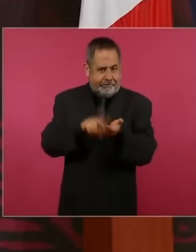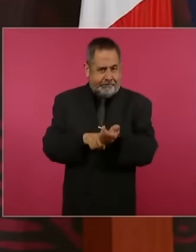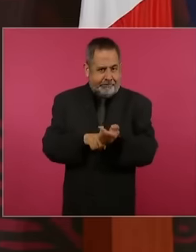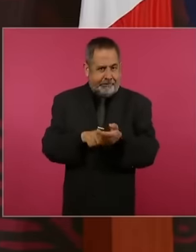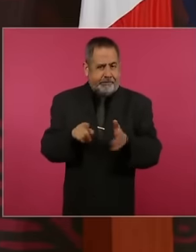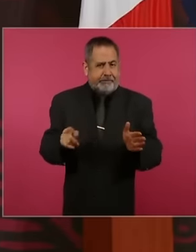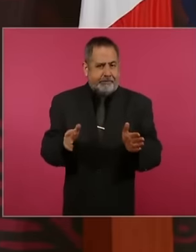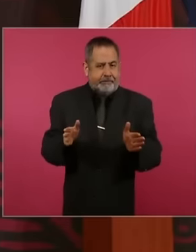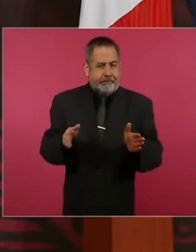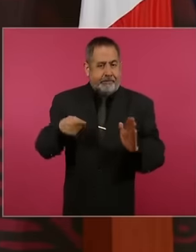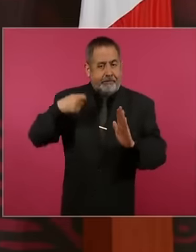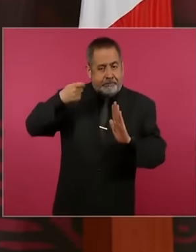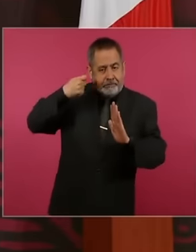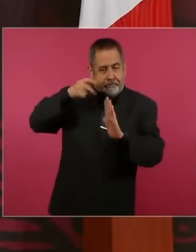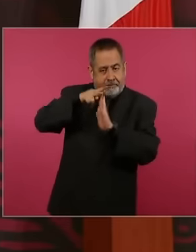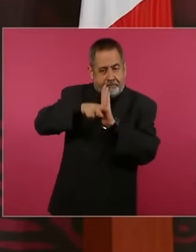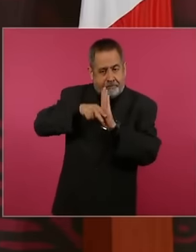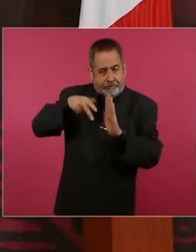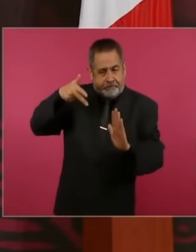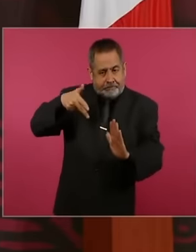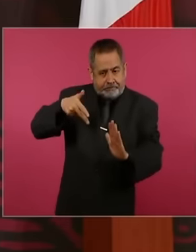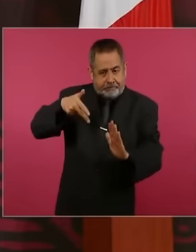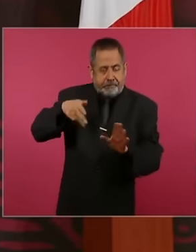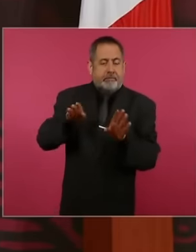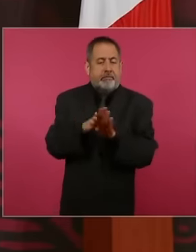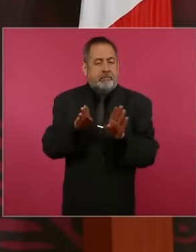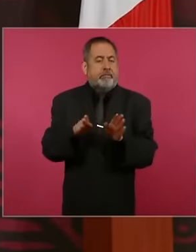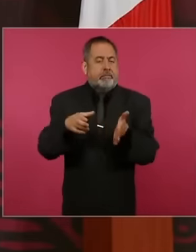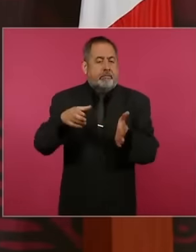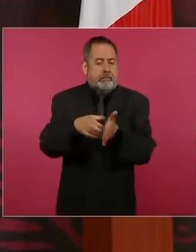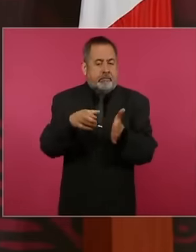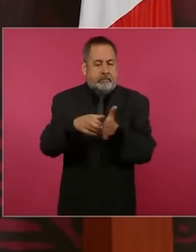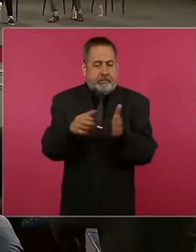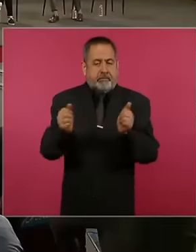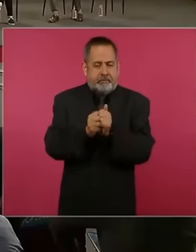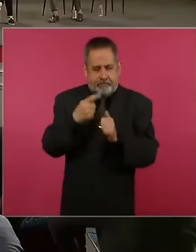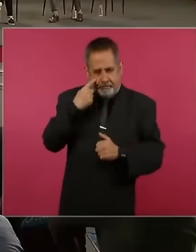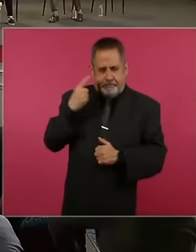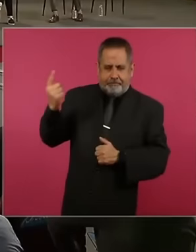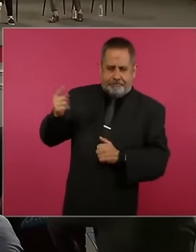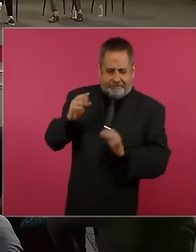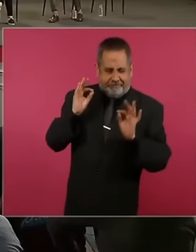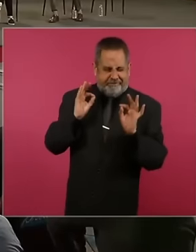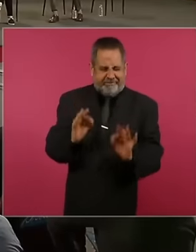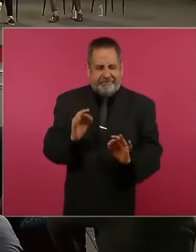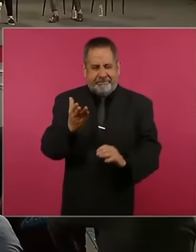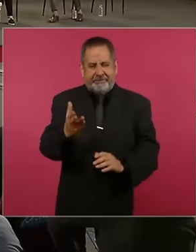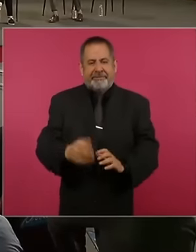the video about making the other type of box, ahead please yes the